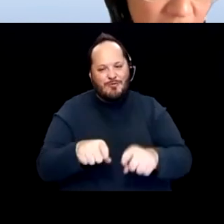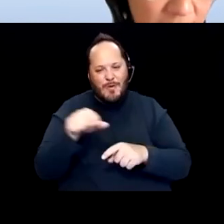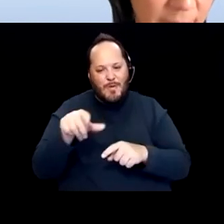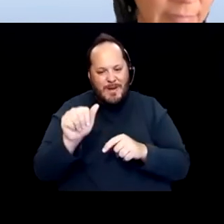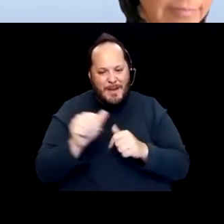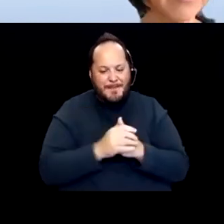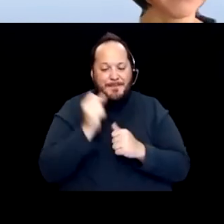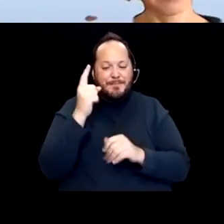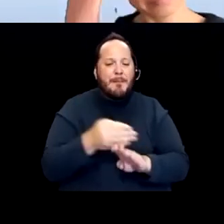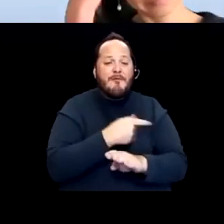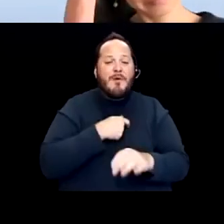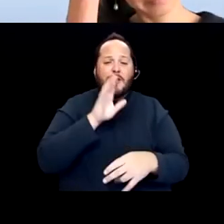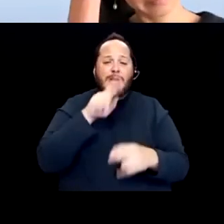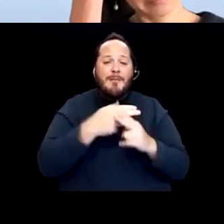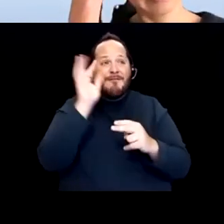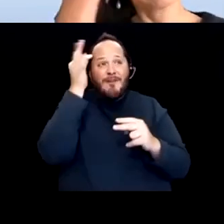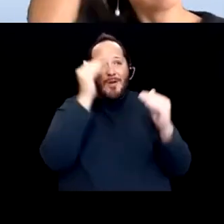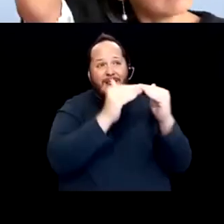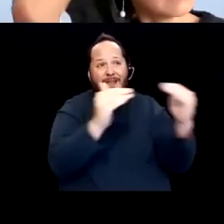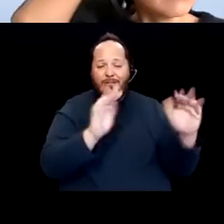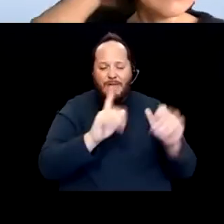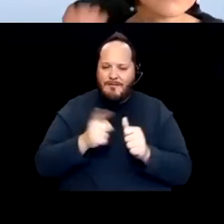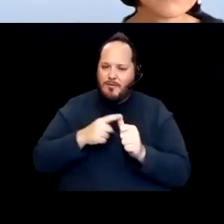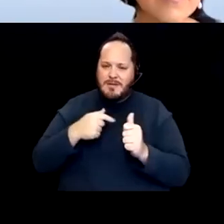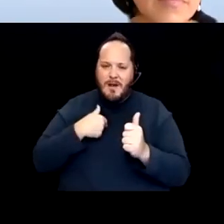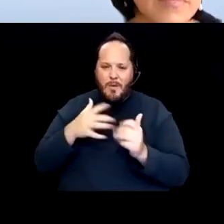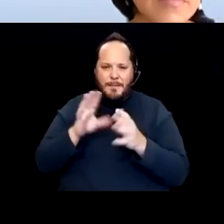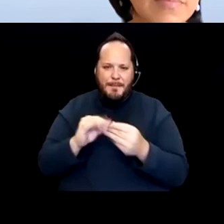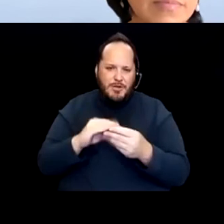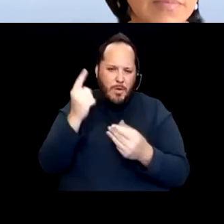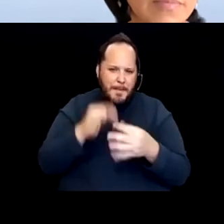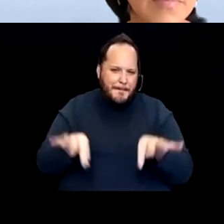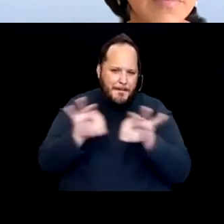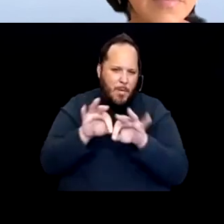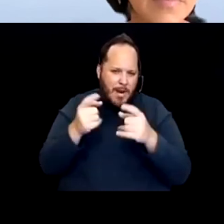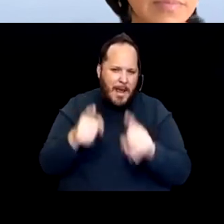I just wanted to mention one important thing that happened. And I don't think we've referenced yet